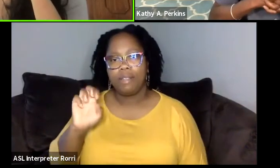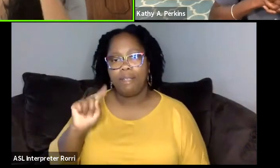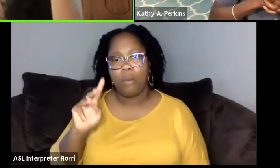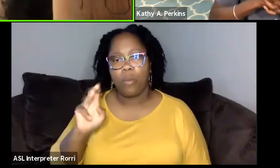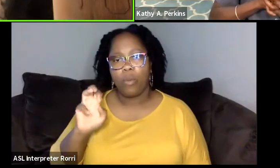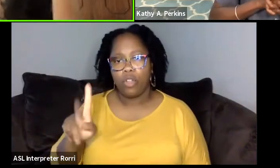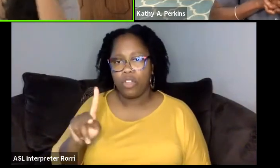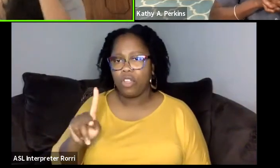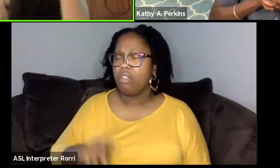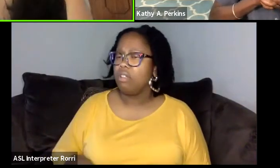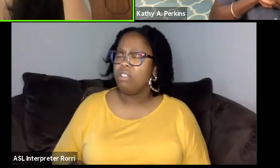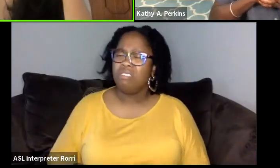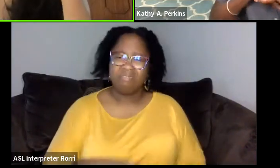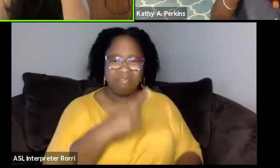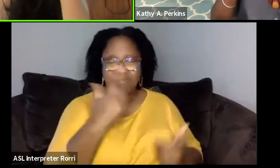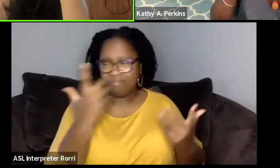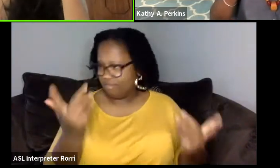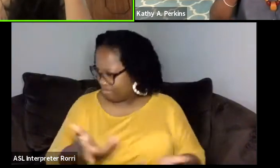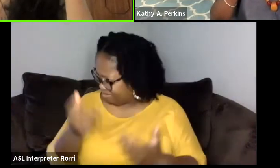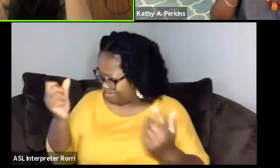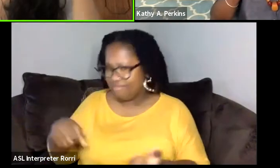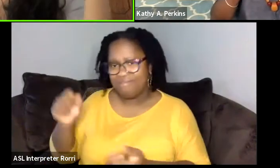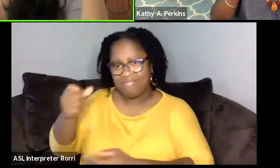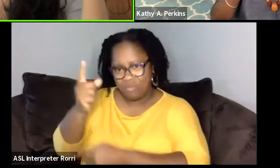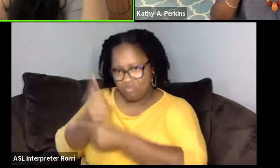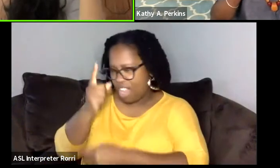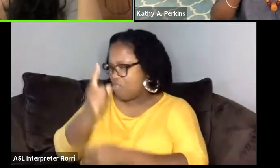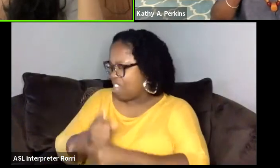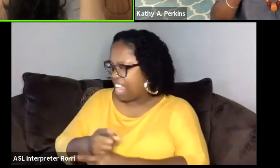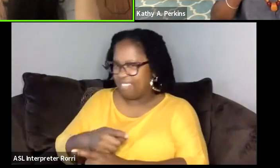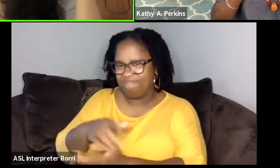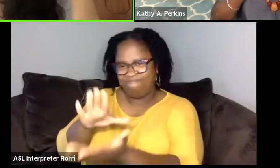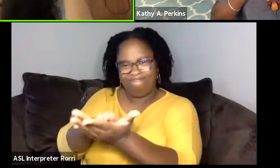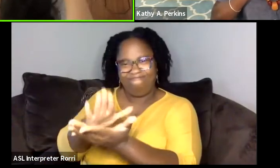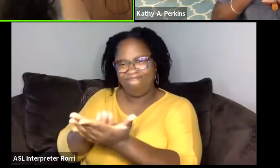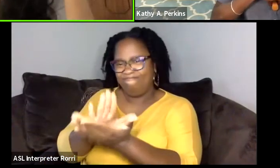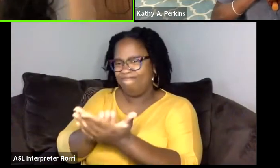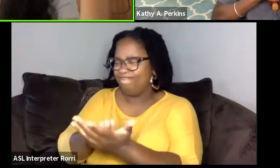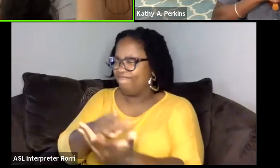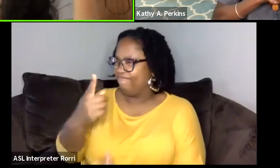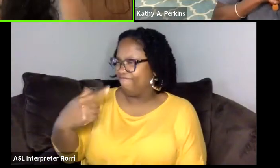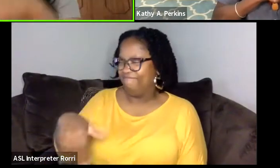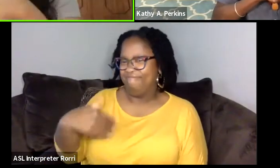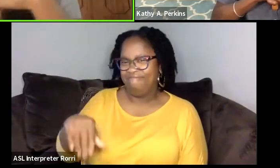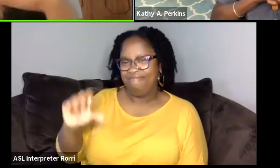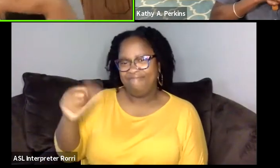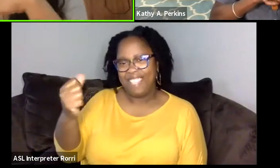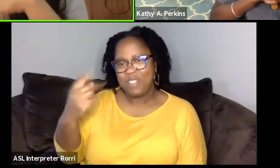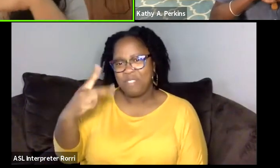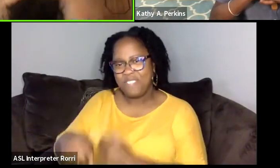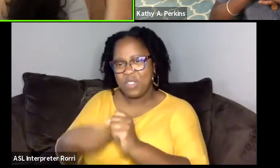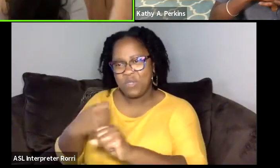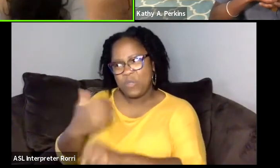And again, just so commendable and so forward thinking of you to be Skyping people in 10, 12 years ago even in your classes to be able